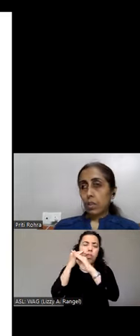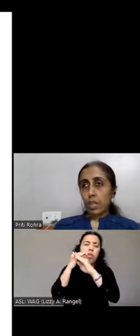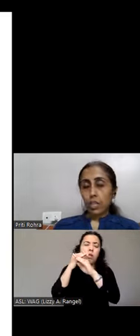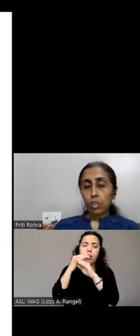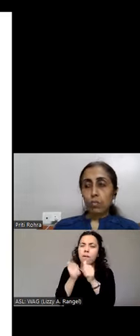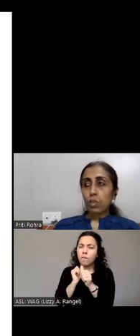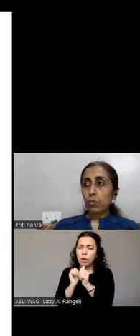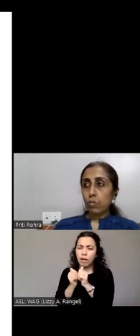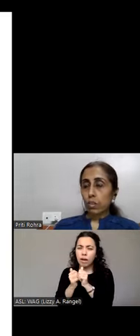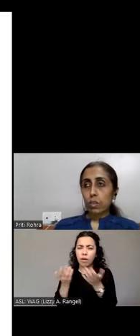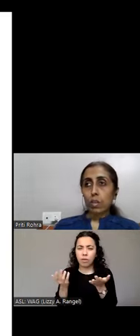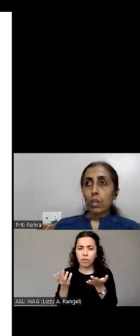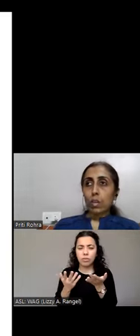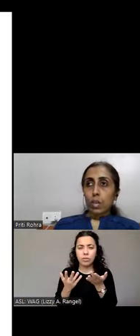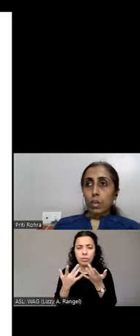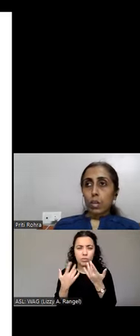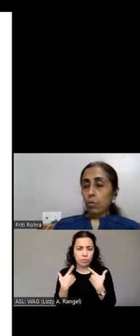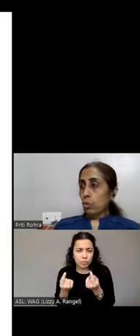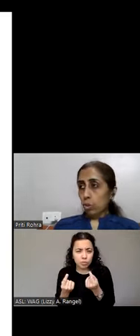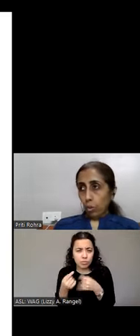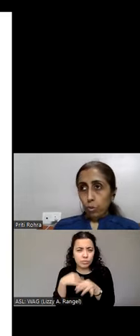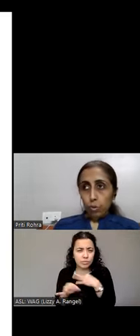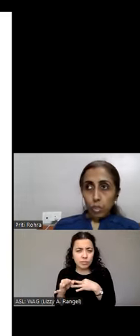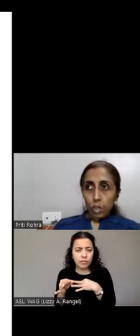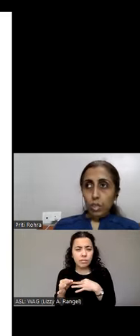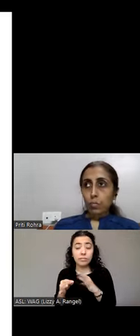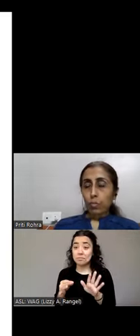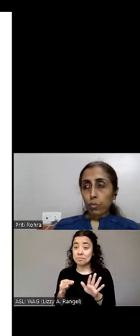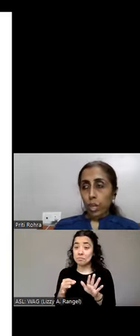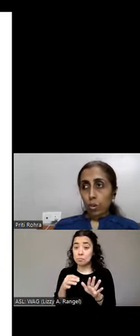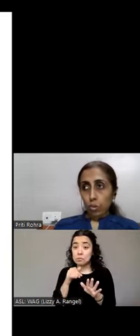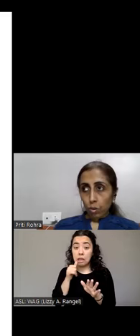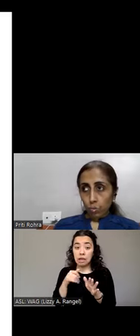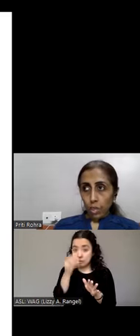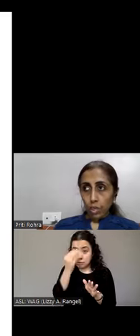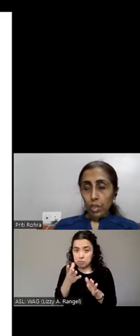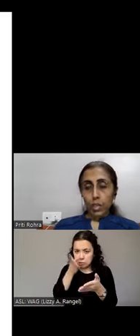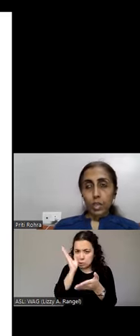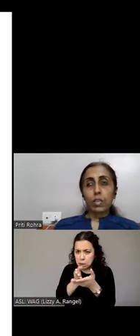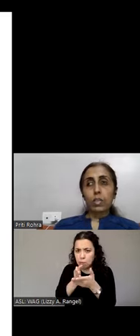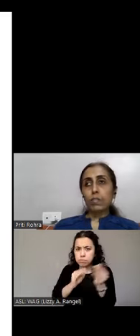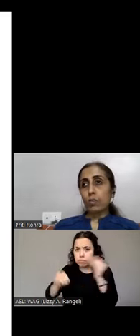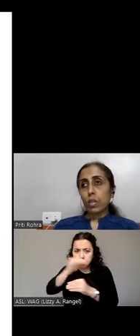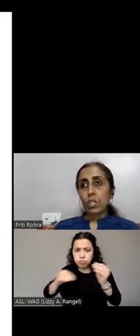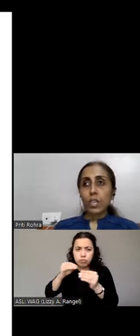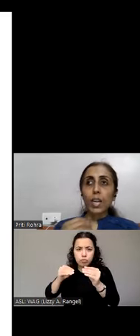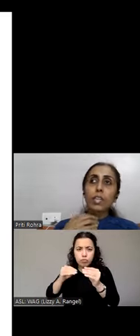techniques should we use? Don't stop using moving and auto updating content. We want to understand